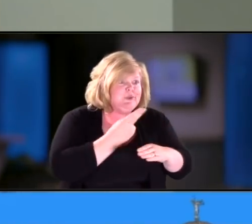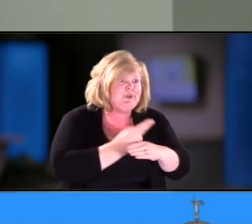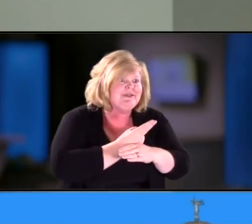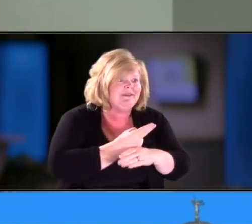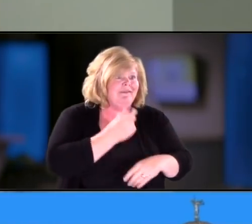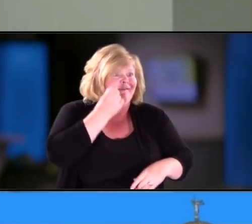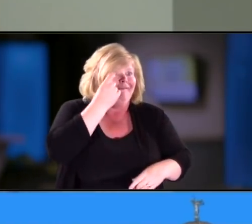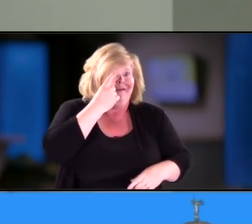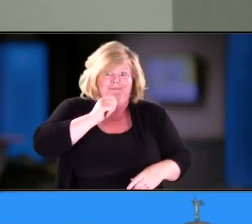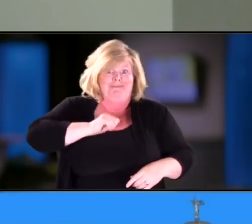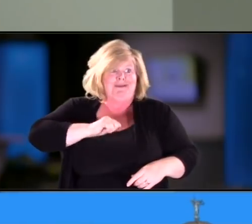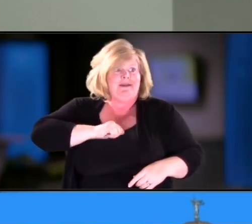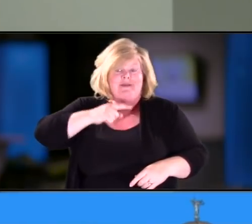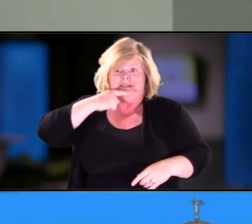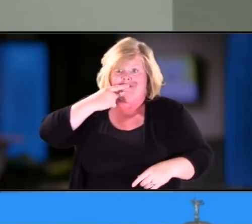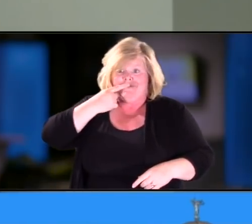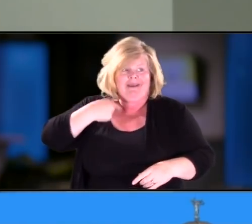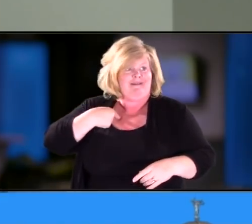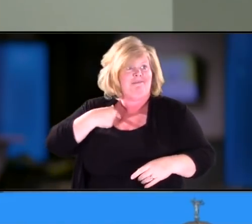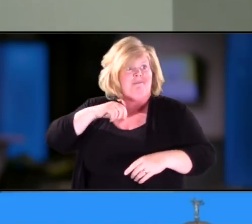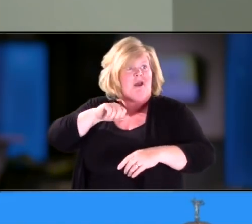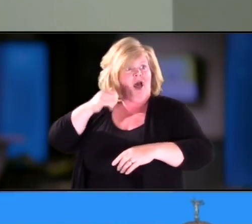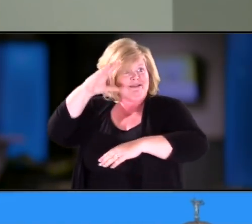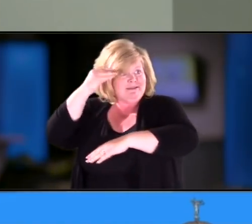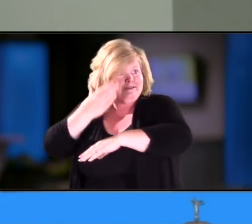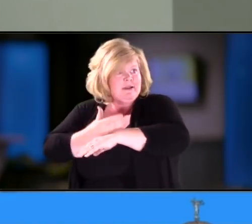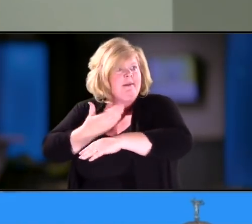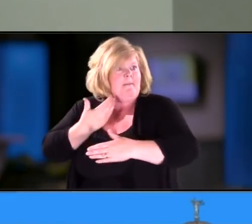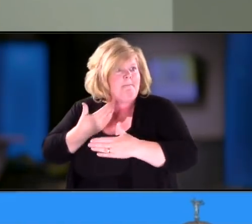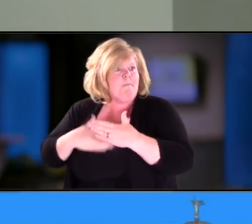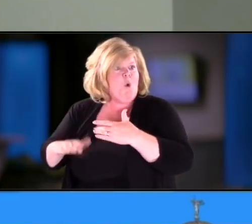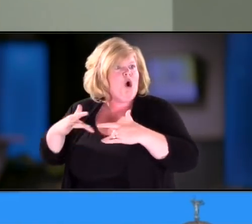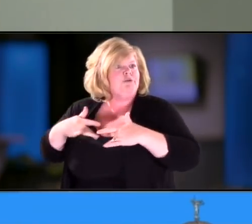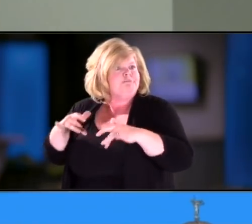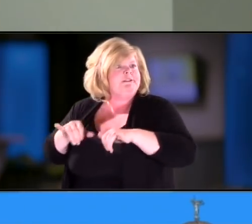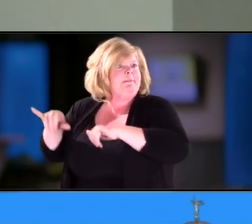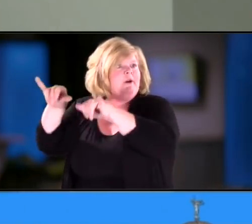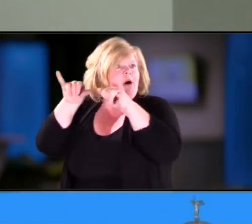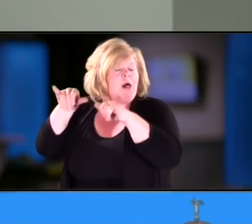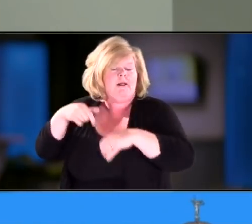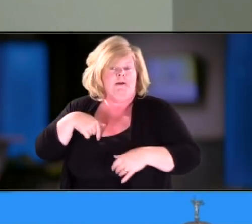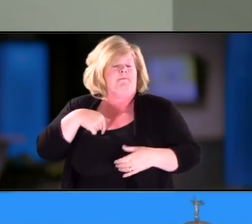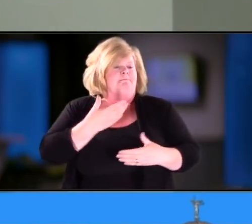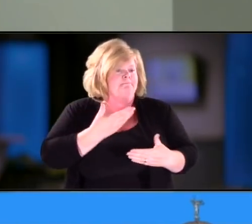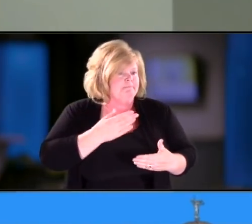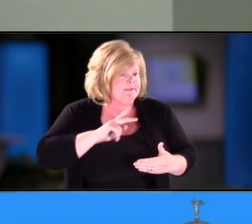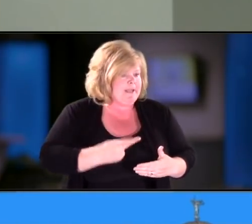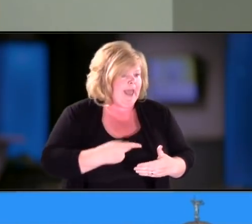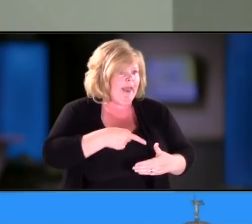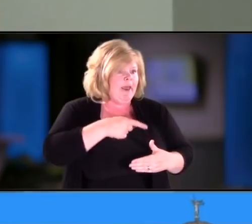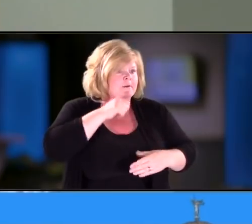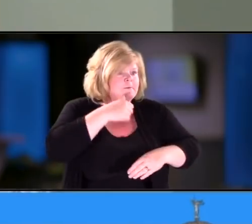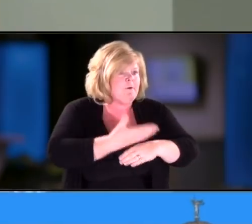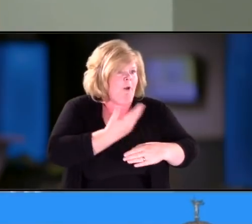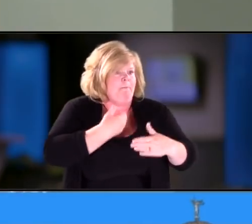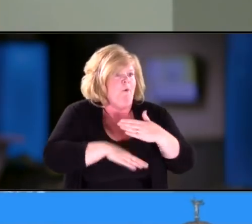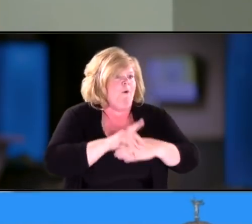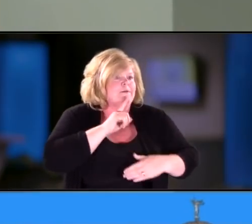My son was born typical and then I had a daughter that is blind-deaf. and I didn't know how to parent that